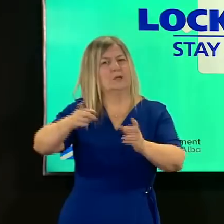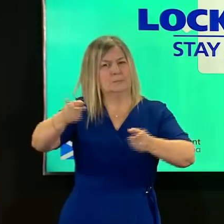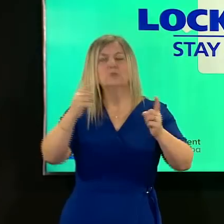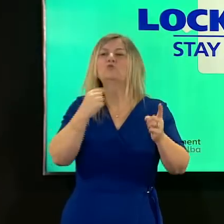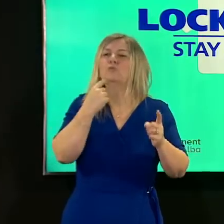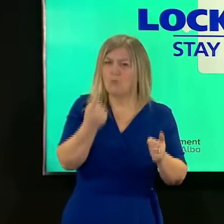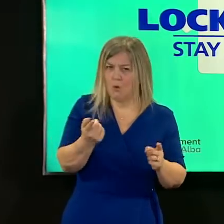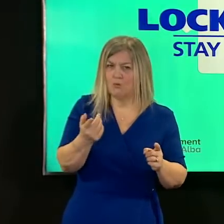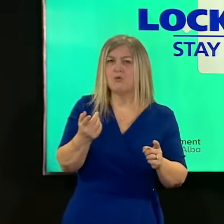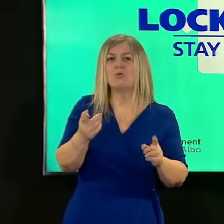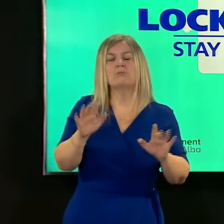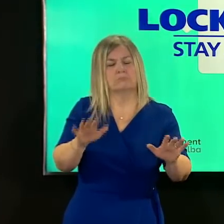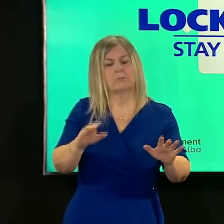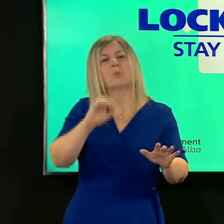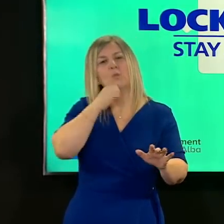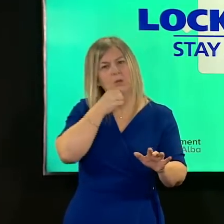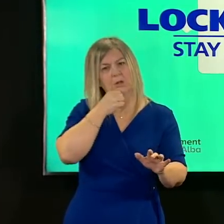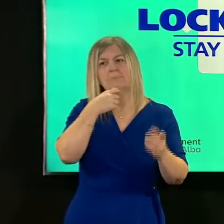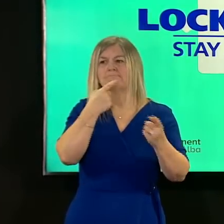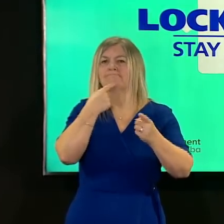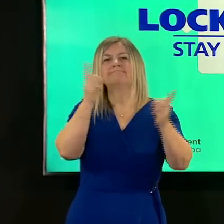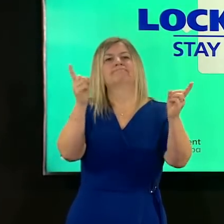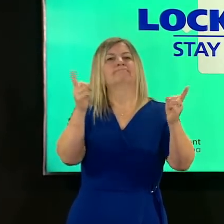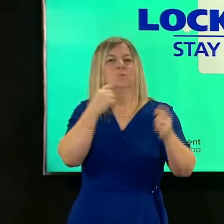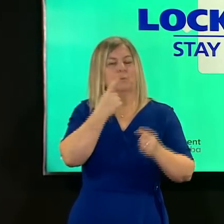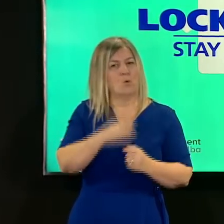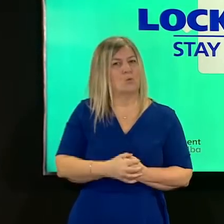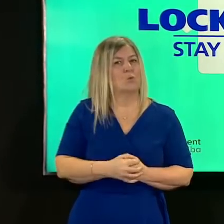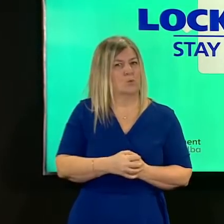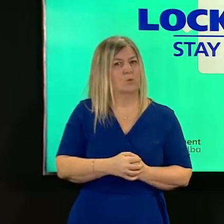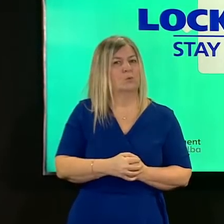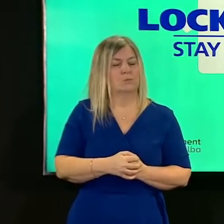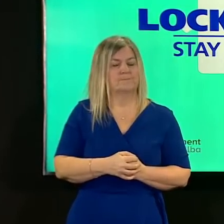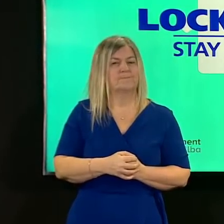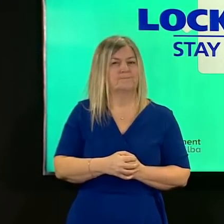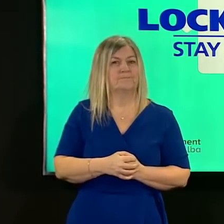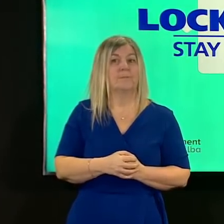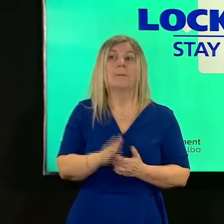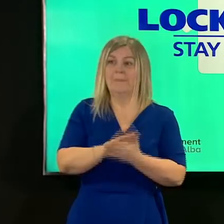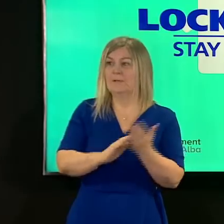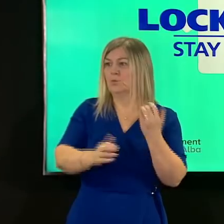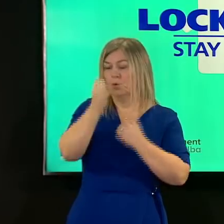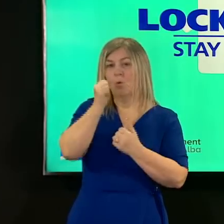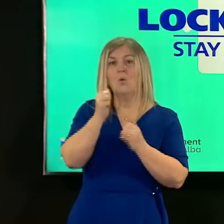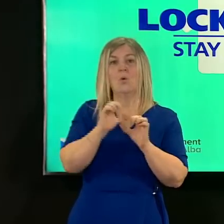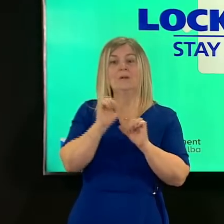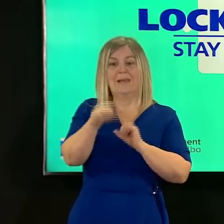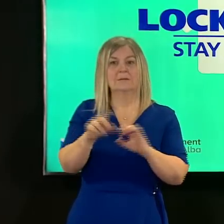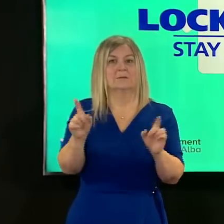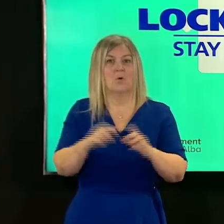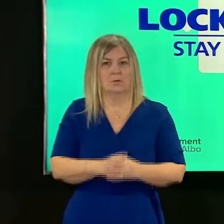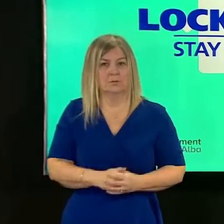by the first minister in parliament and we will know then all of us what we need to do next gregor